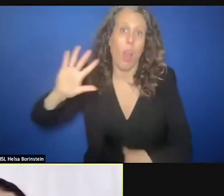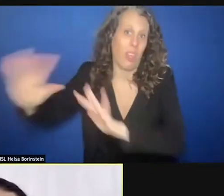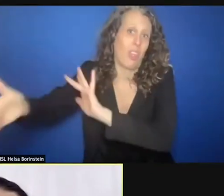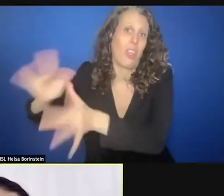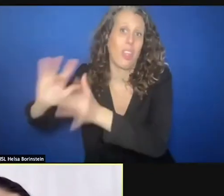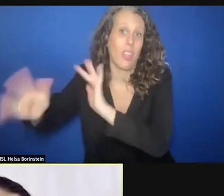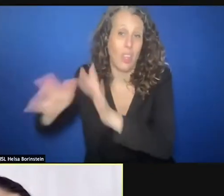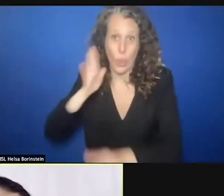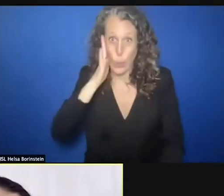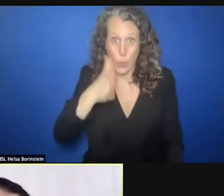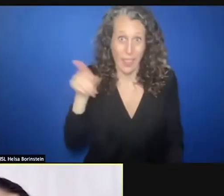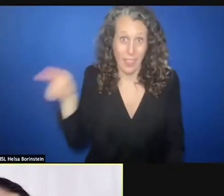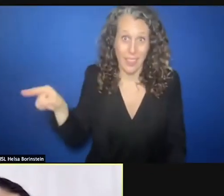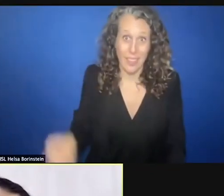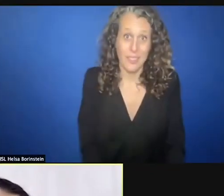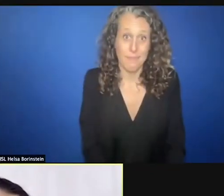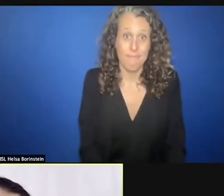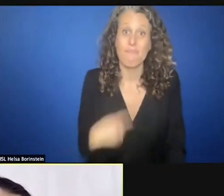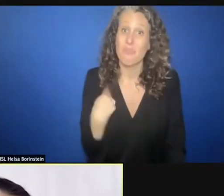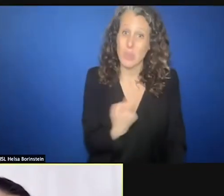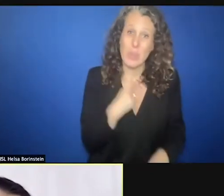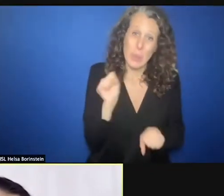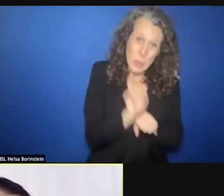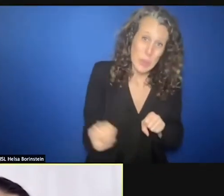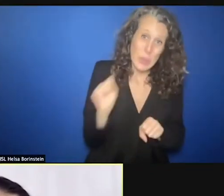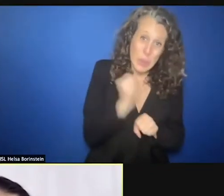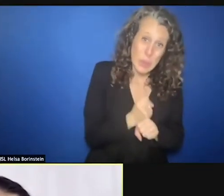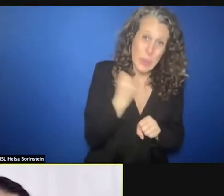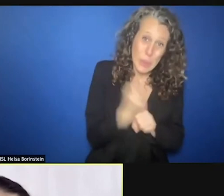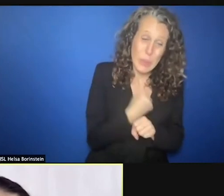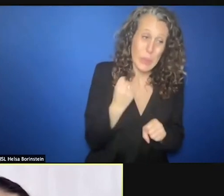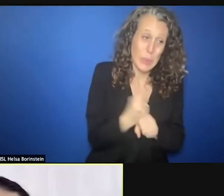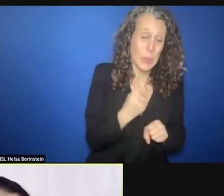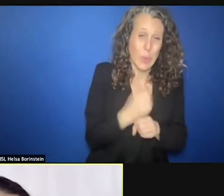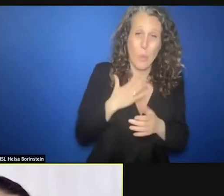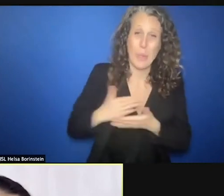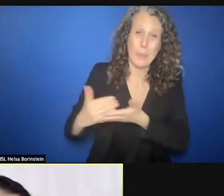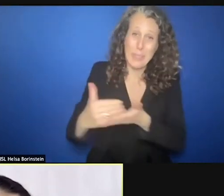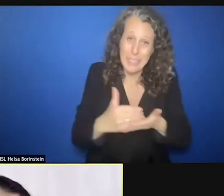we have worked hard to make sure this does not happen and we have tried to manage some help